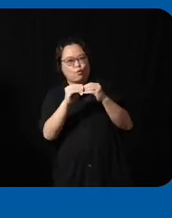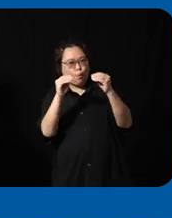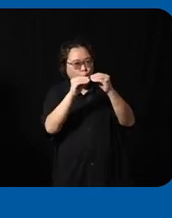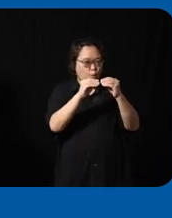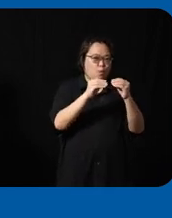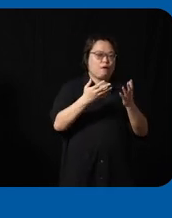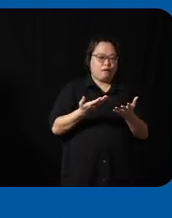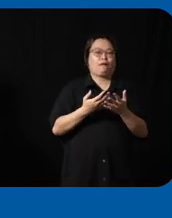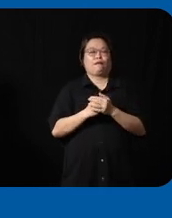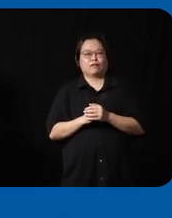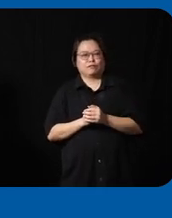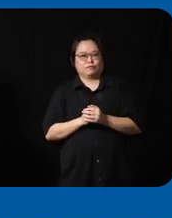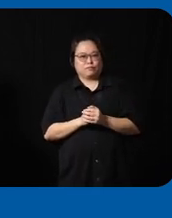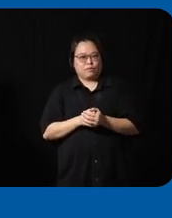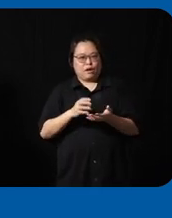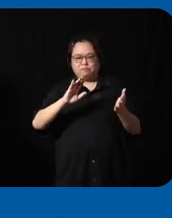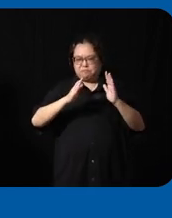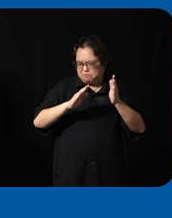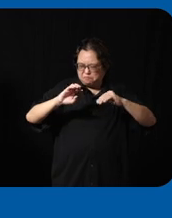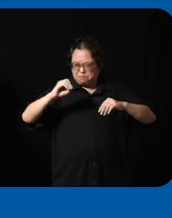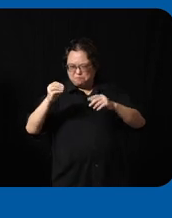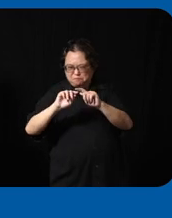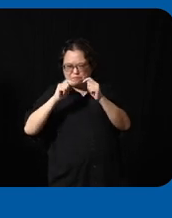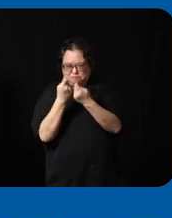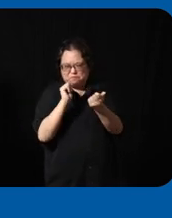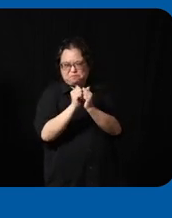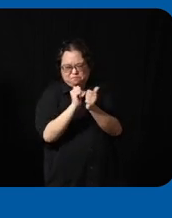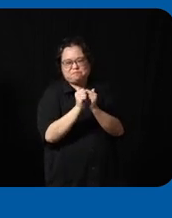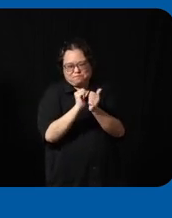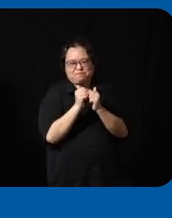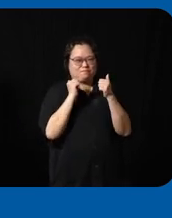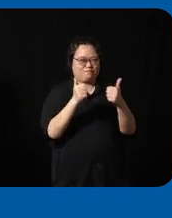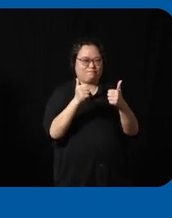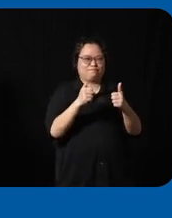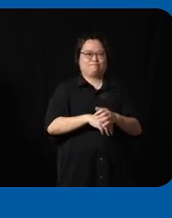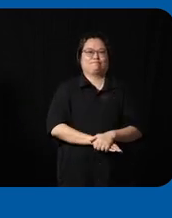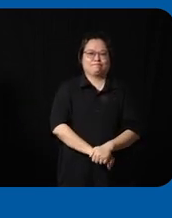more of a distance together versus other teams okay so that's the gist of what we're doing thank